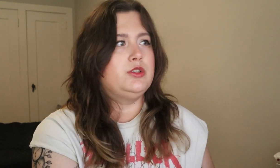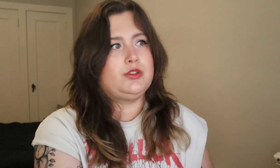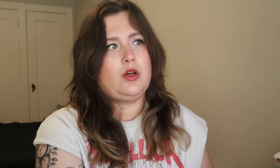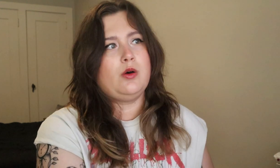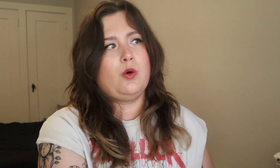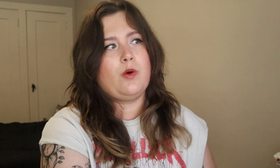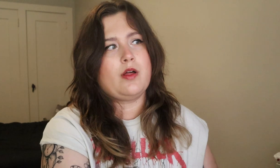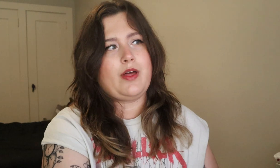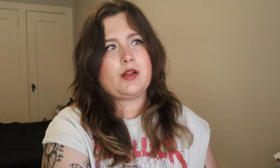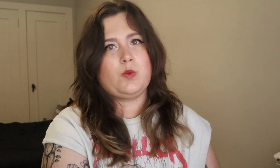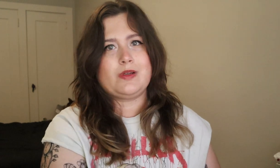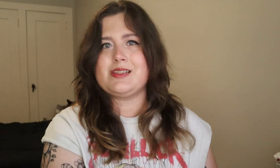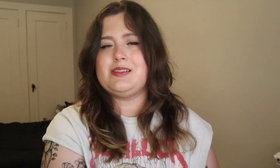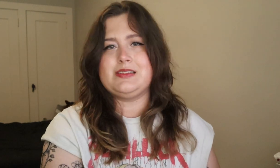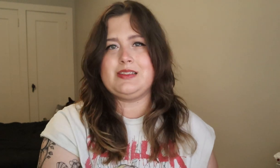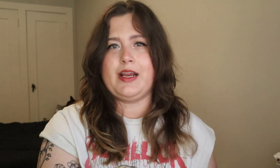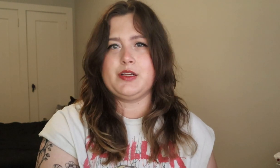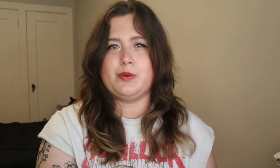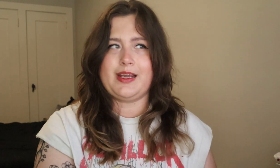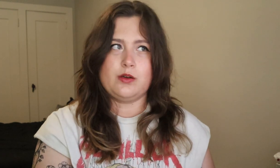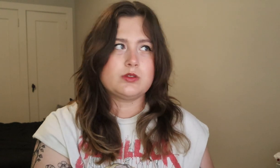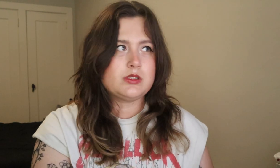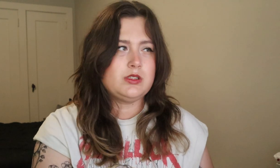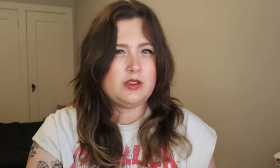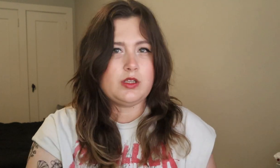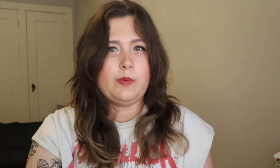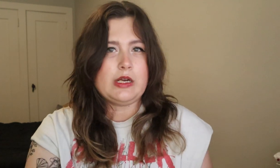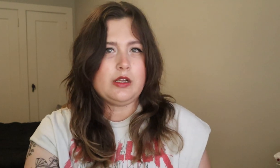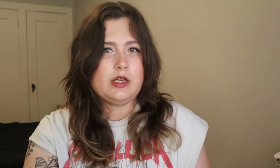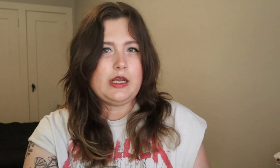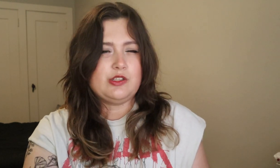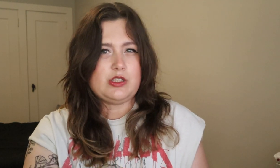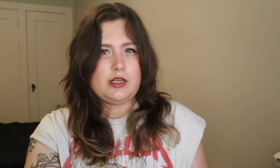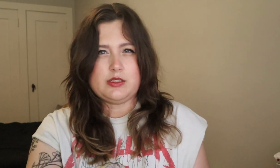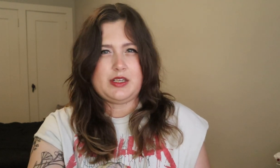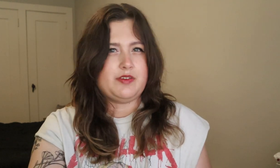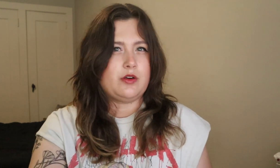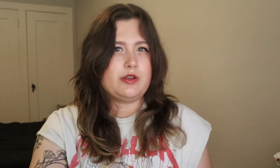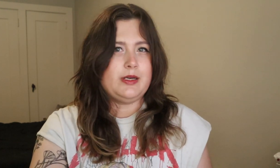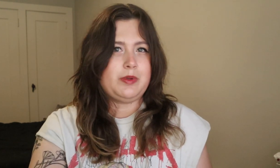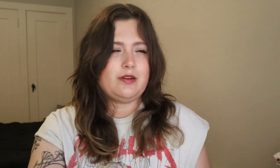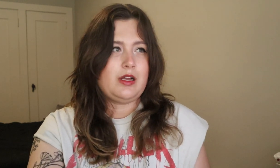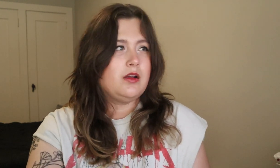So that's one thing to take into account. Does he wear hearing aids or not? Does he have a cochlear implant or not?